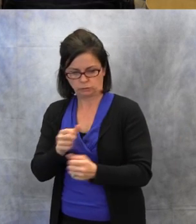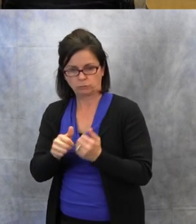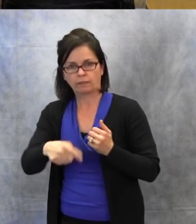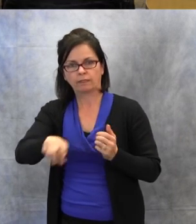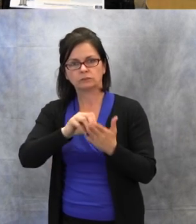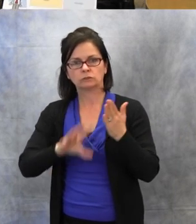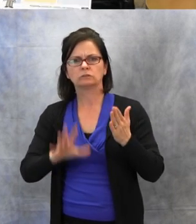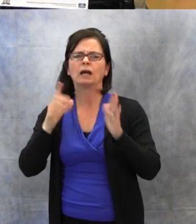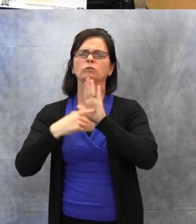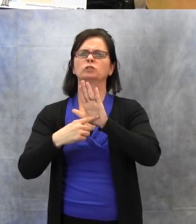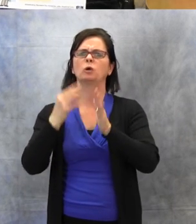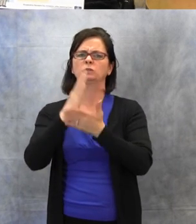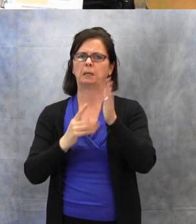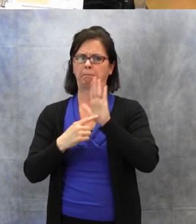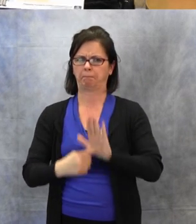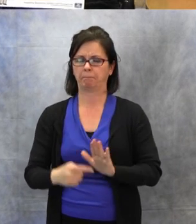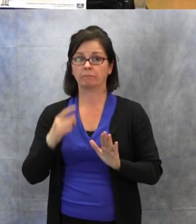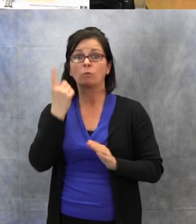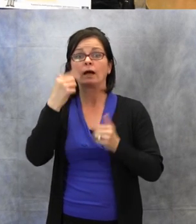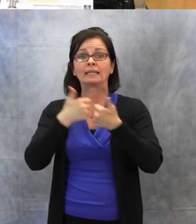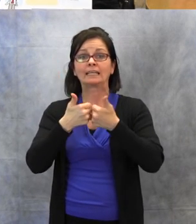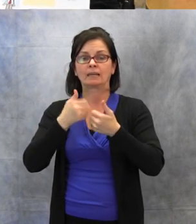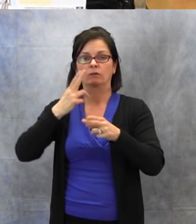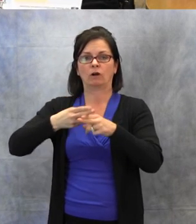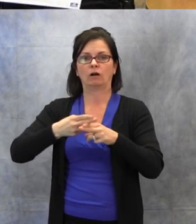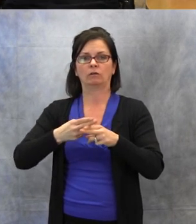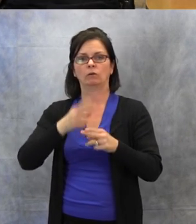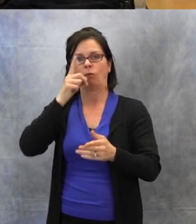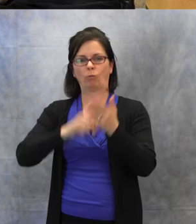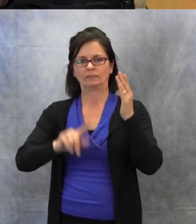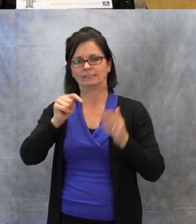With it we have cards, and they have situations